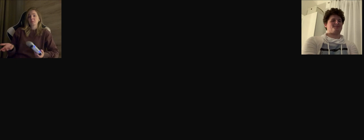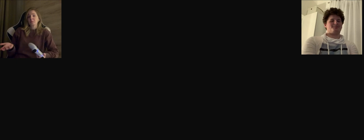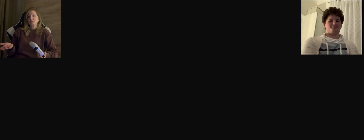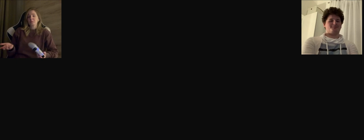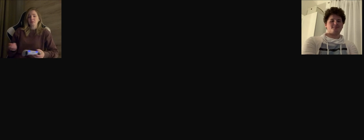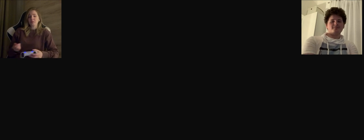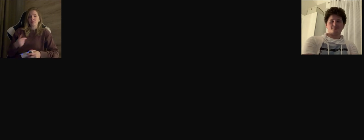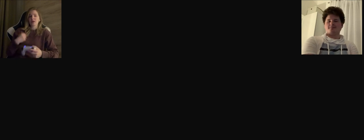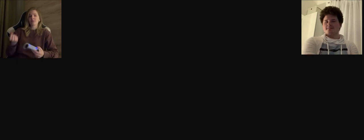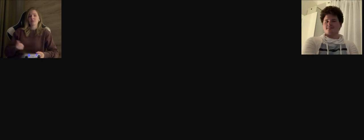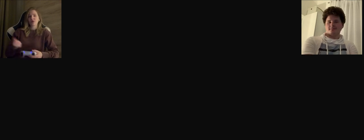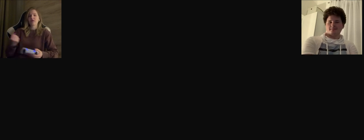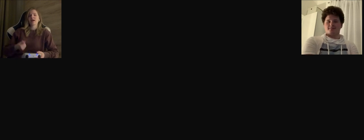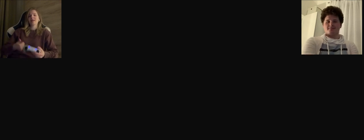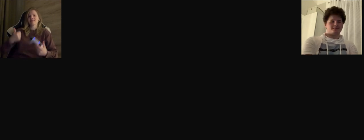K: it's nice that I drive and not Adrian xD